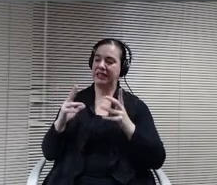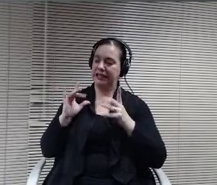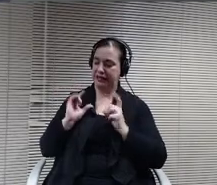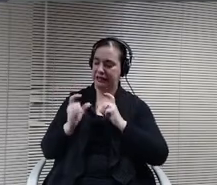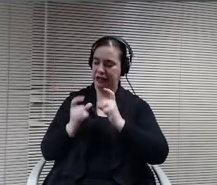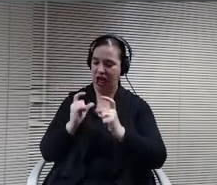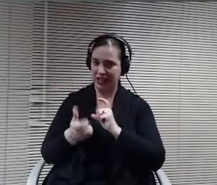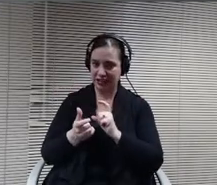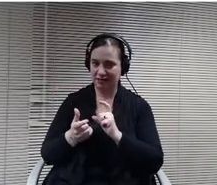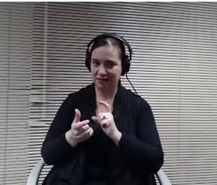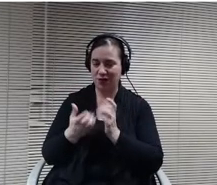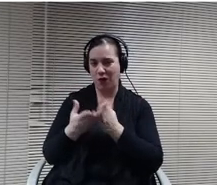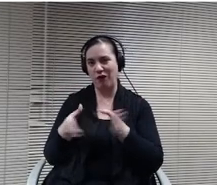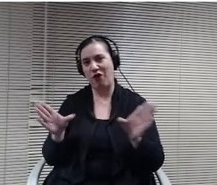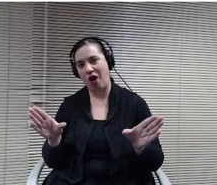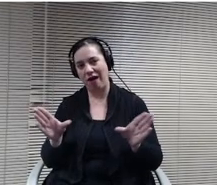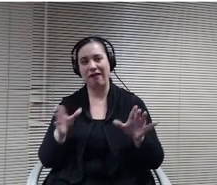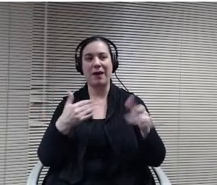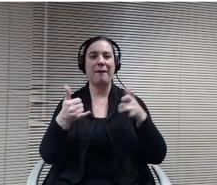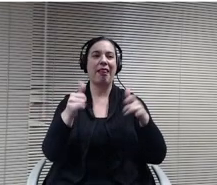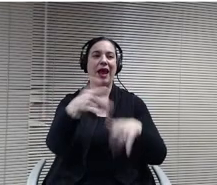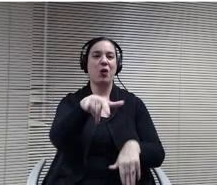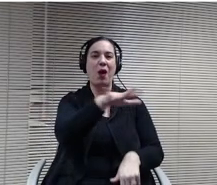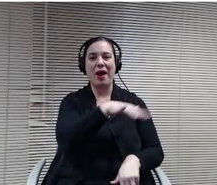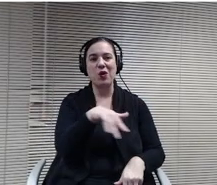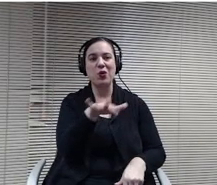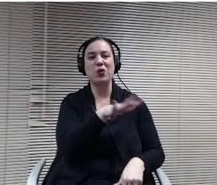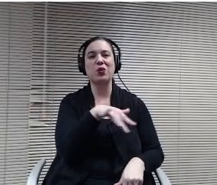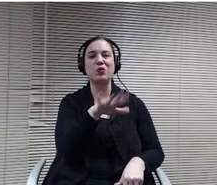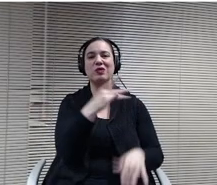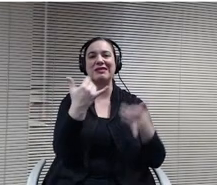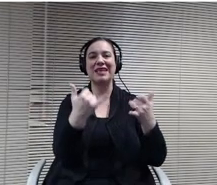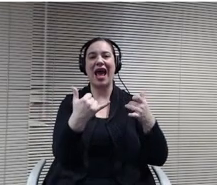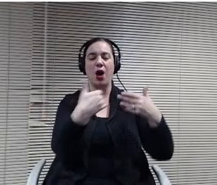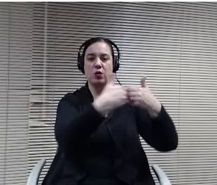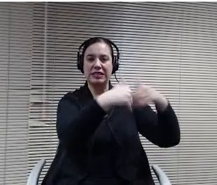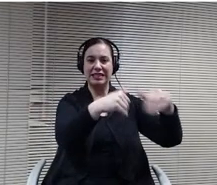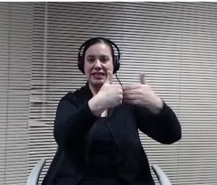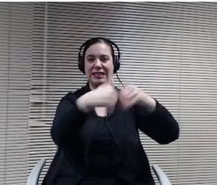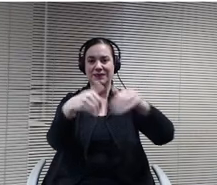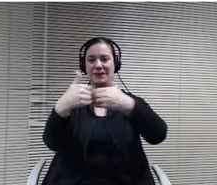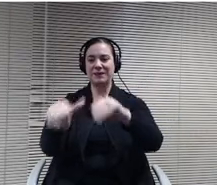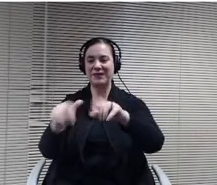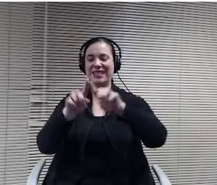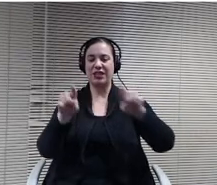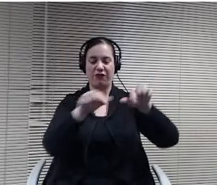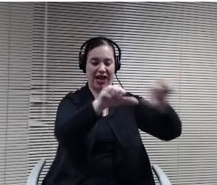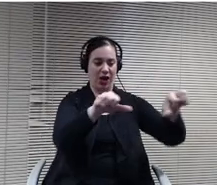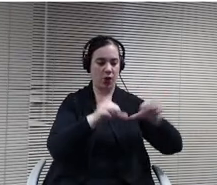our playground. So on our playground it's sectioned off into different areas and so kids of course still have to be